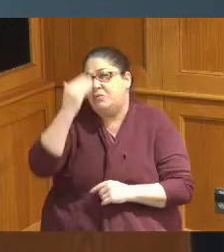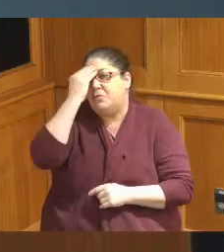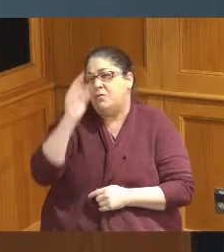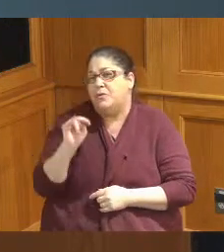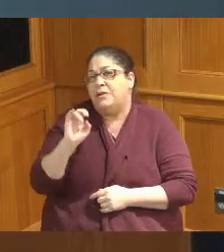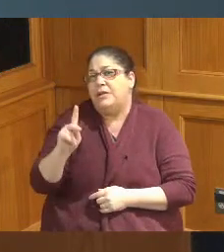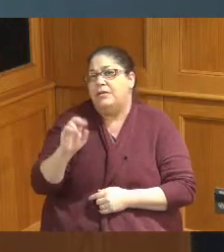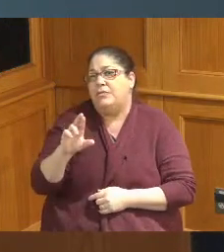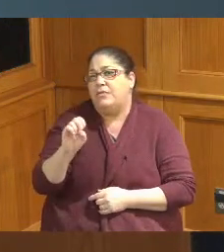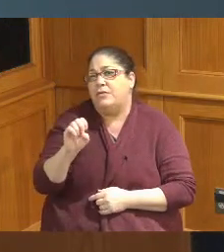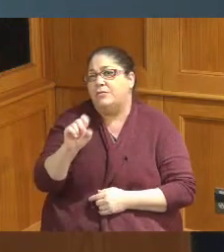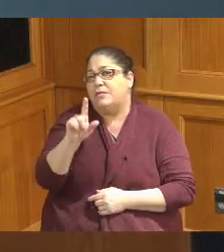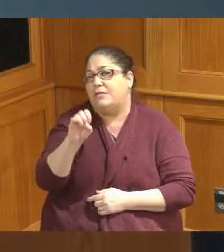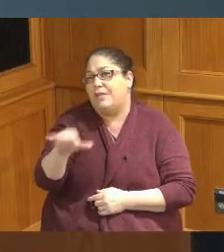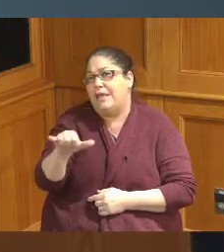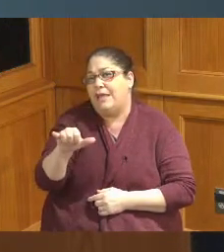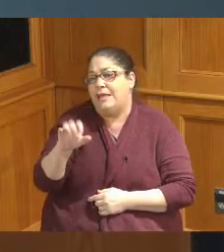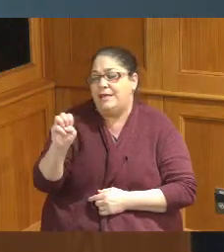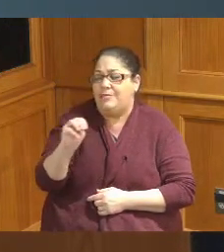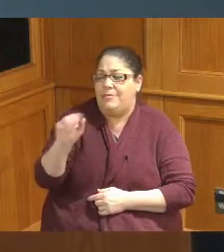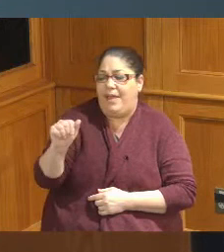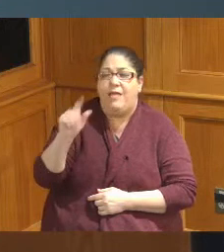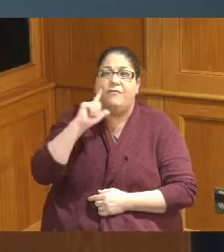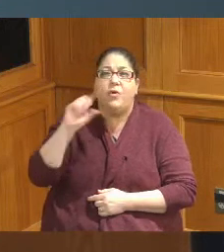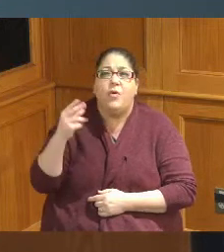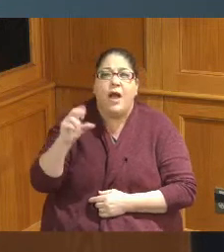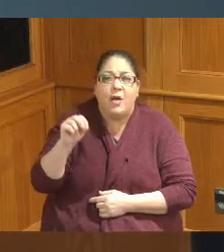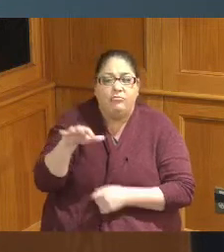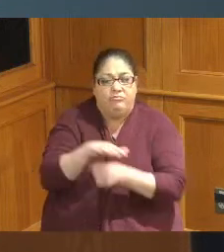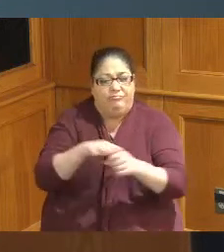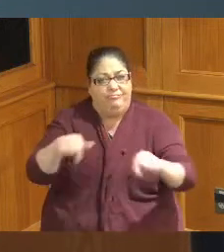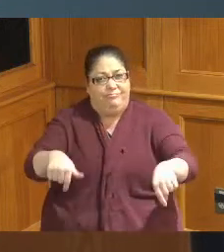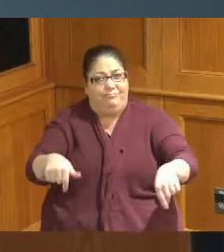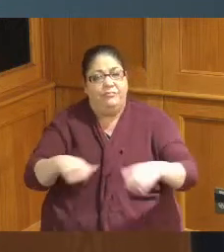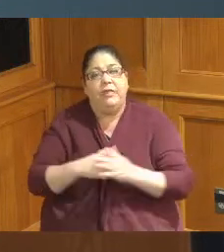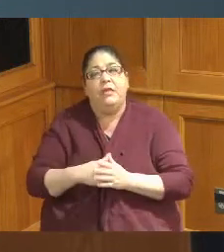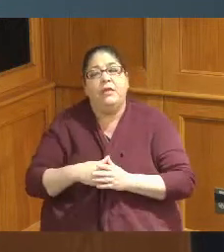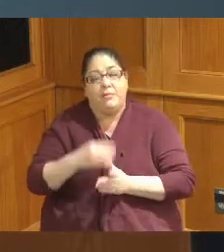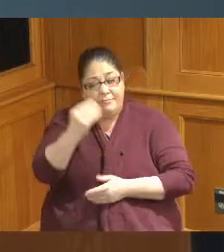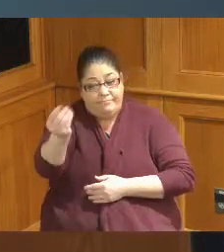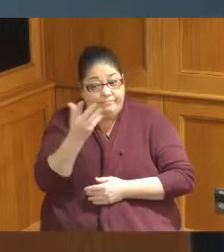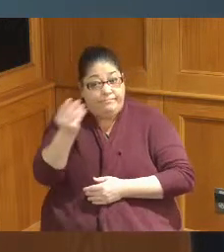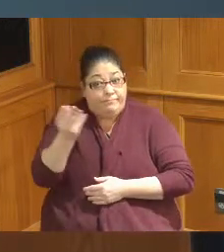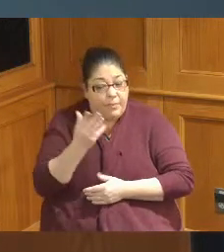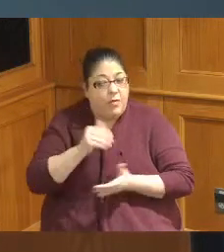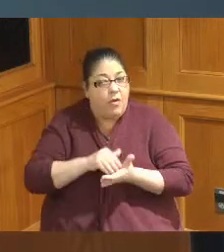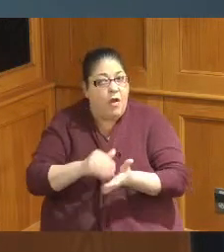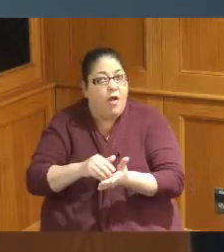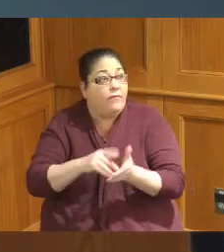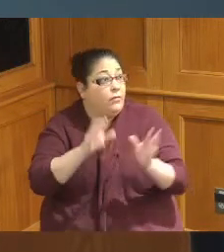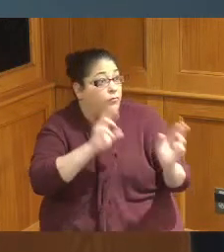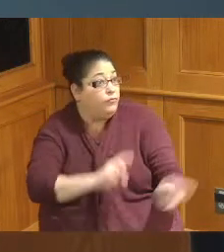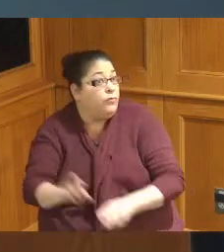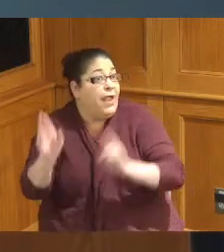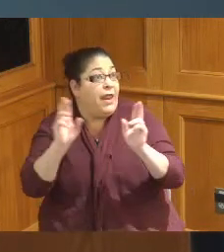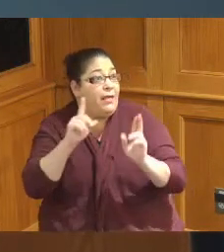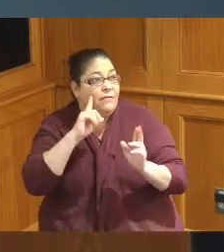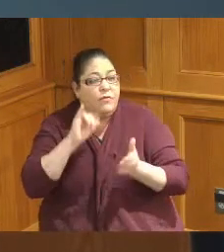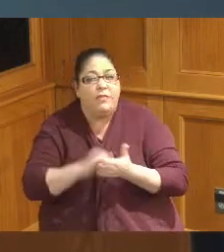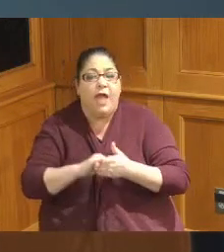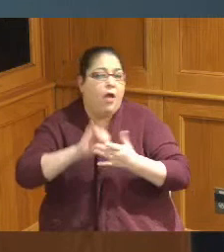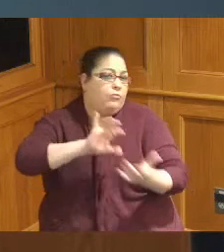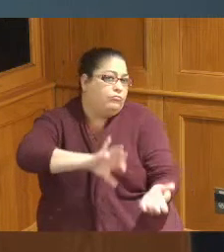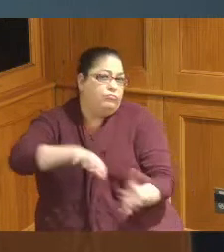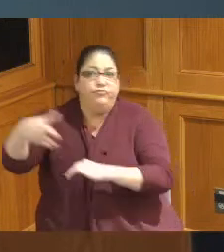all the time telling us as we as we get prepared for something that might be disastrous if you will